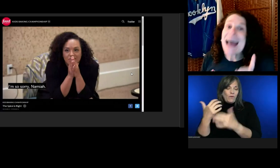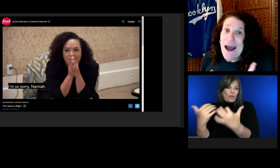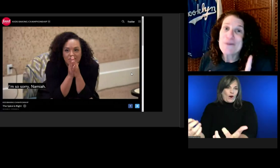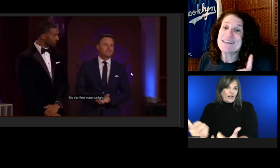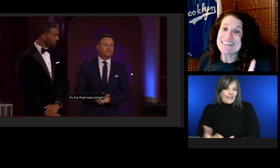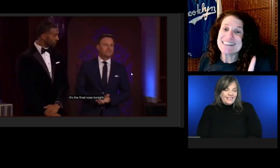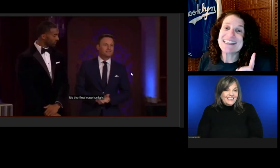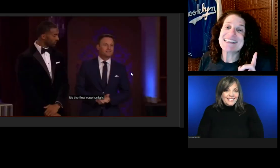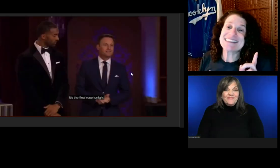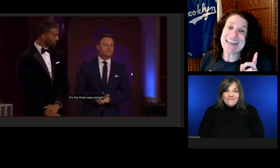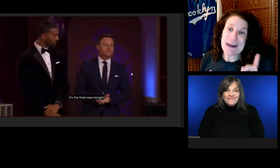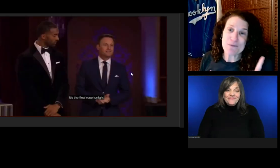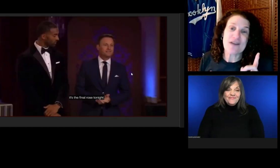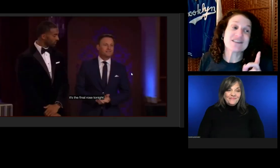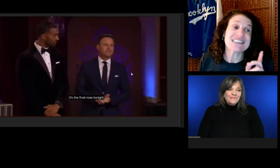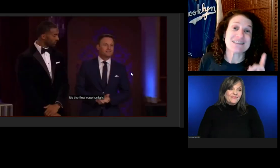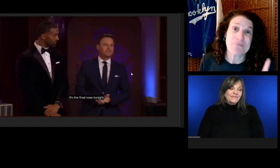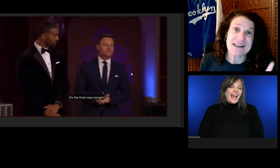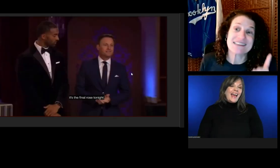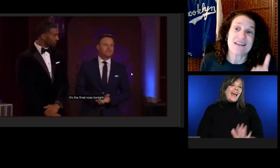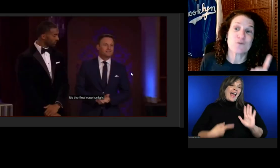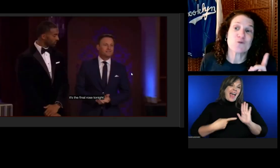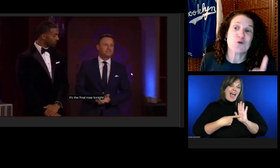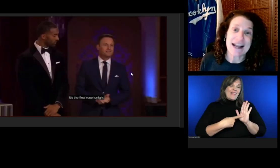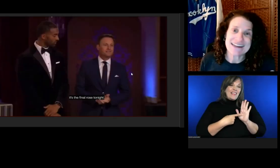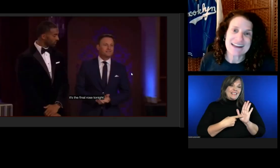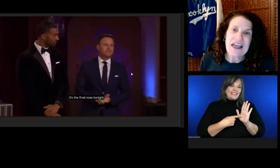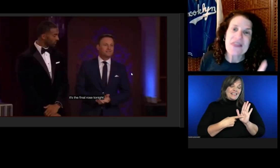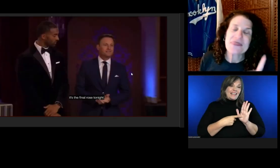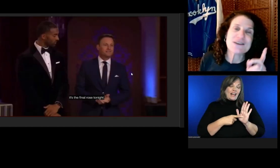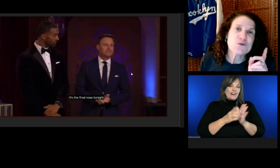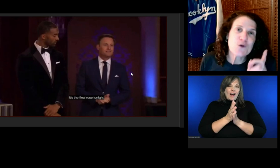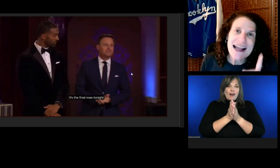Now this is an example of suspense done right. They drag it out at the right time.